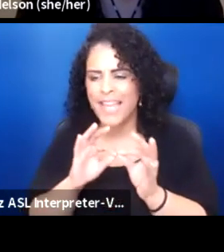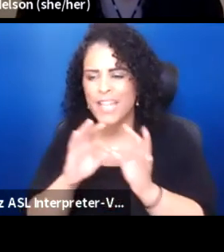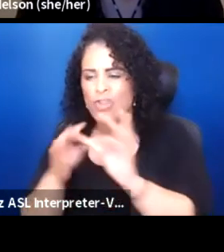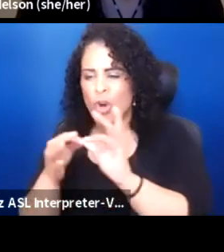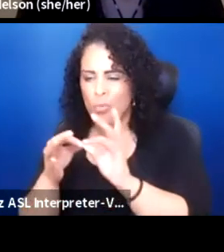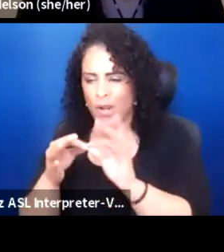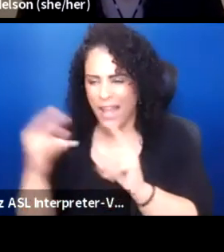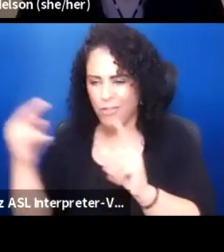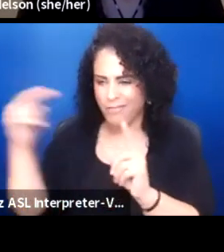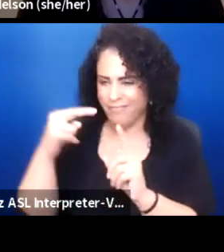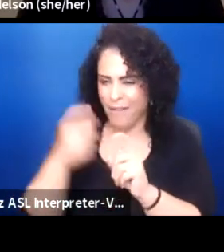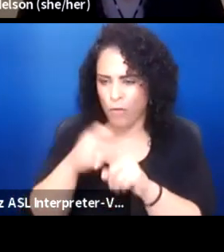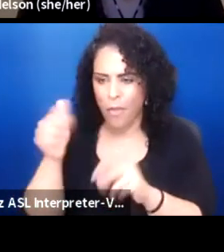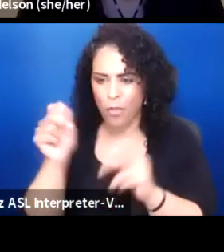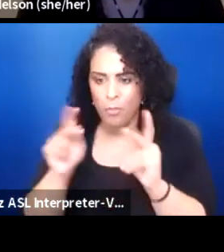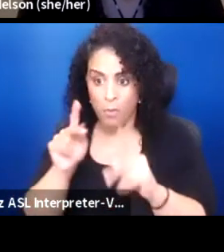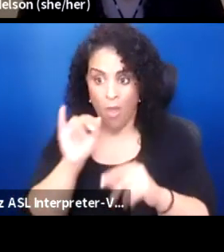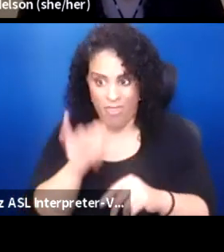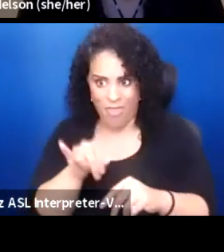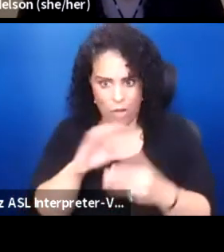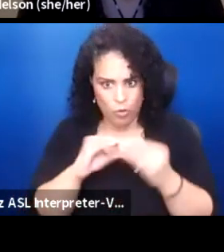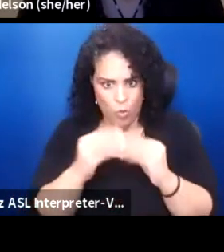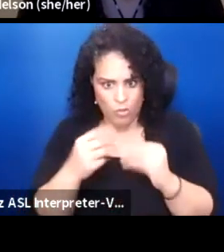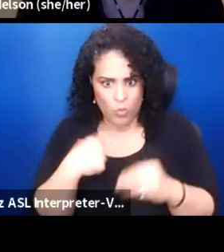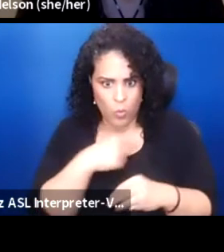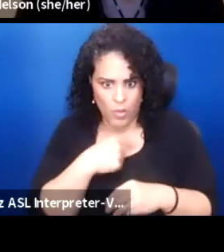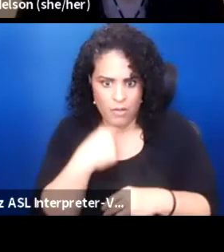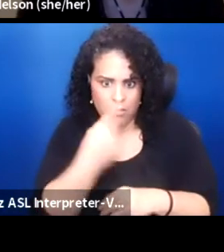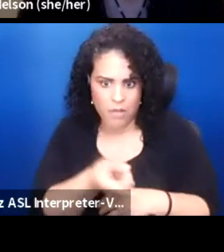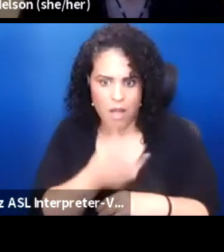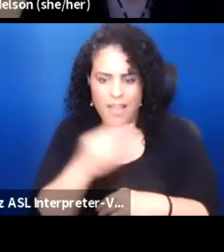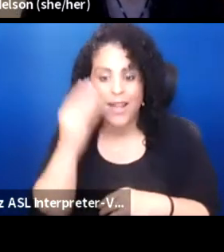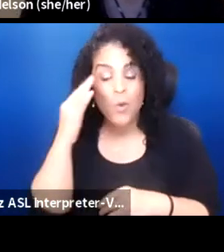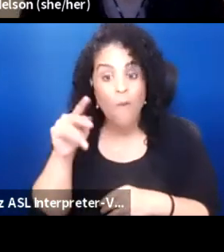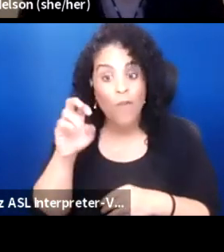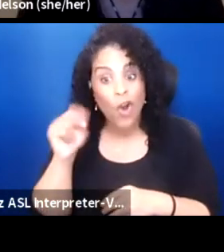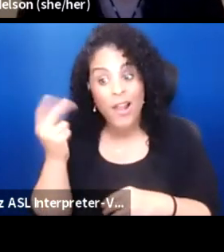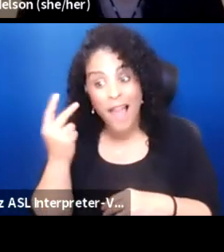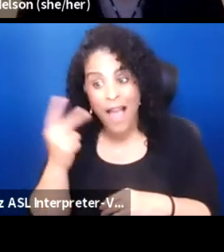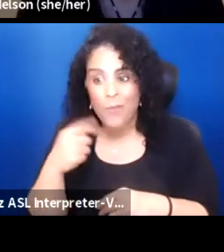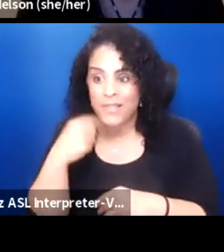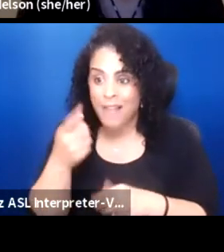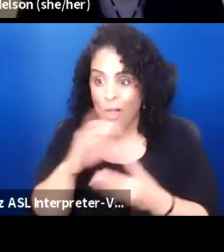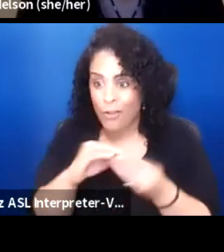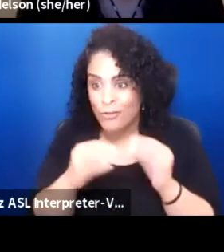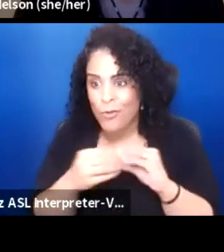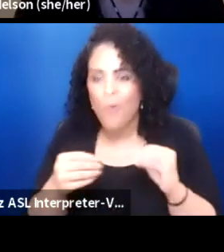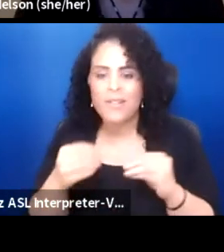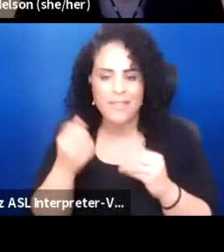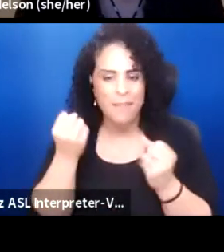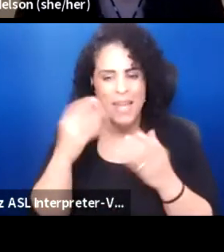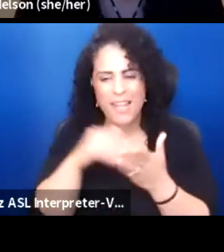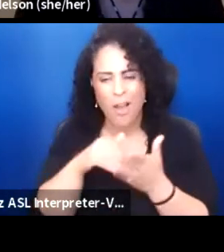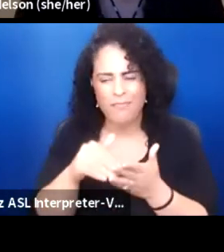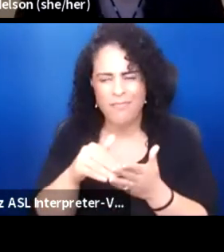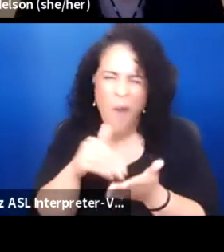that these are the stories we tell, and I know when Fern and I tell stories, oftentimes, not oftentimes, every now and then she'll go